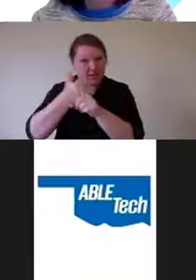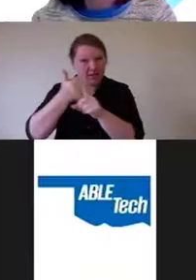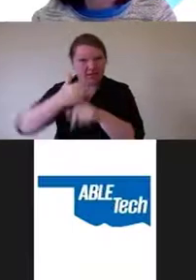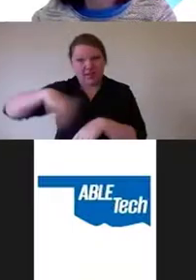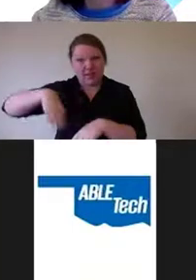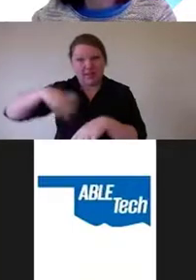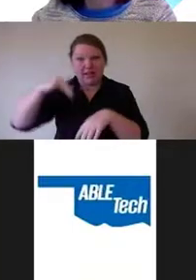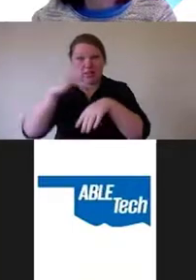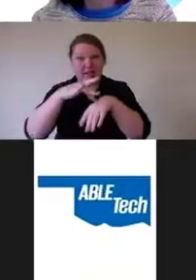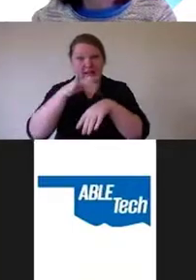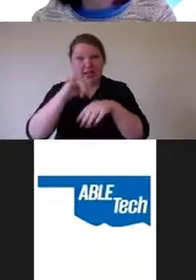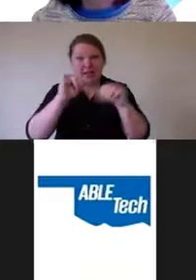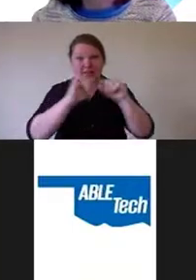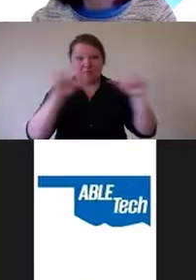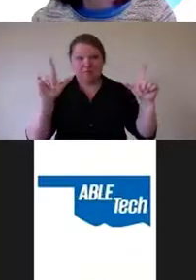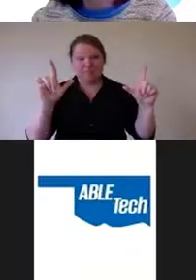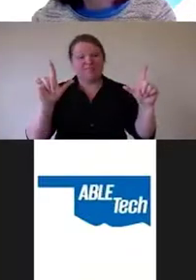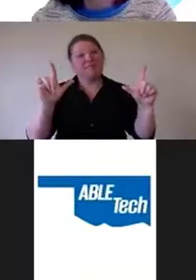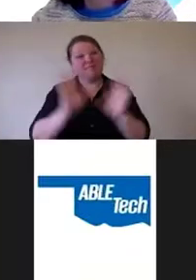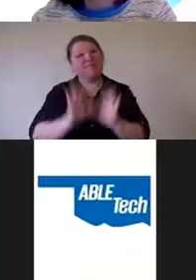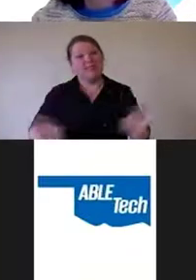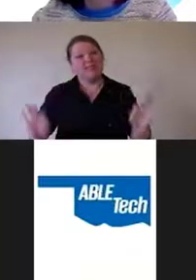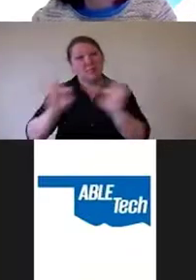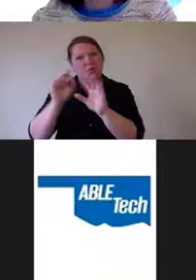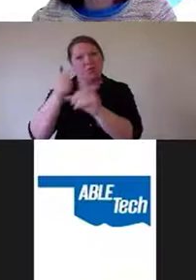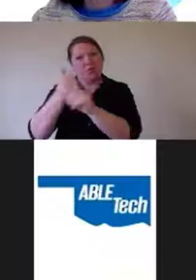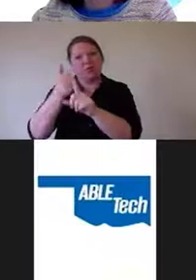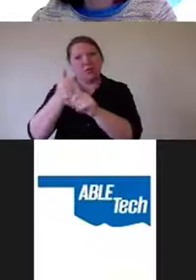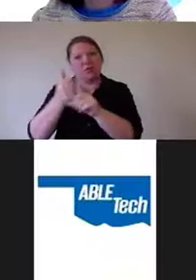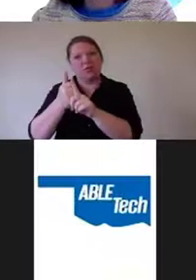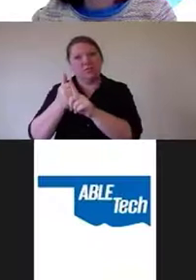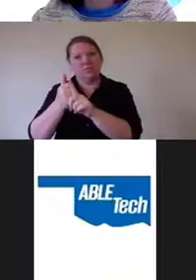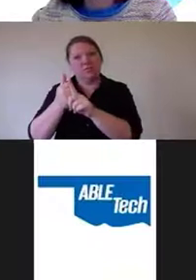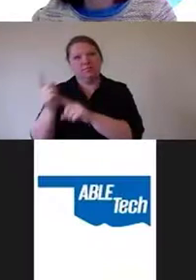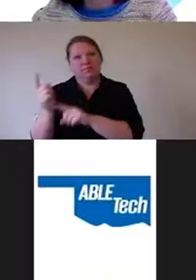that it is worth mentioning to that this site exists.